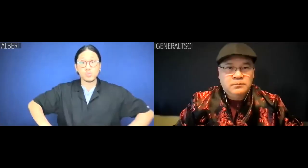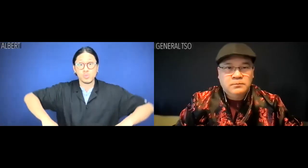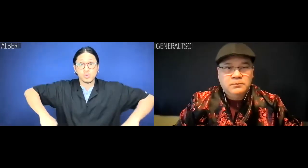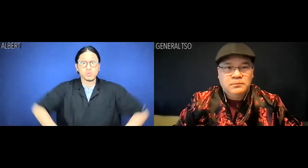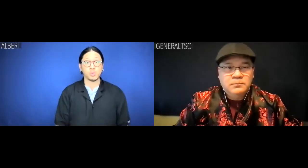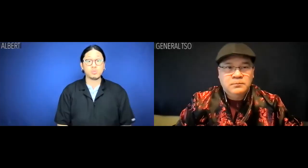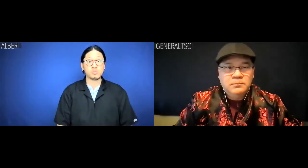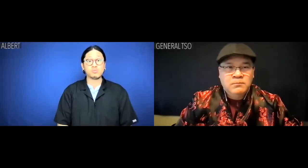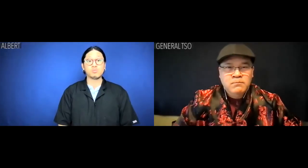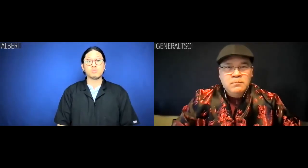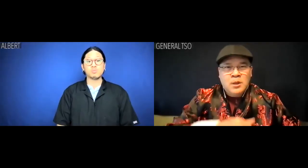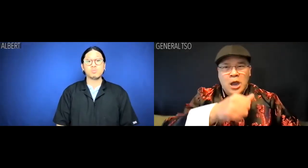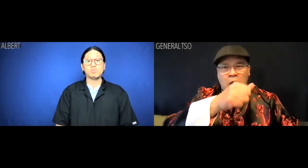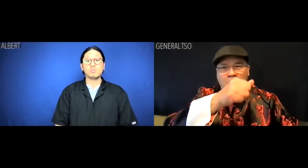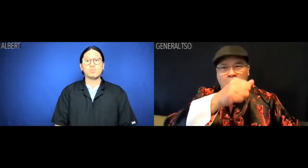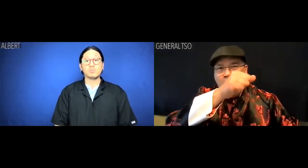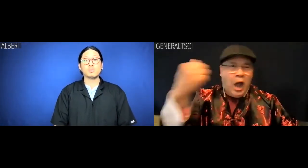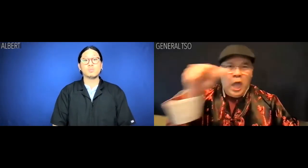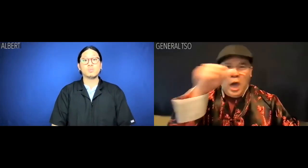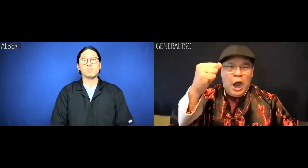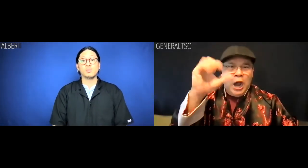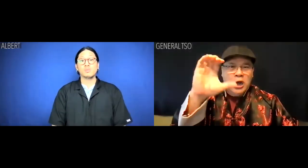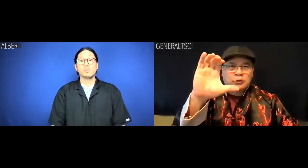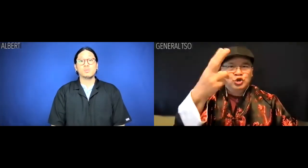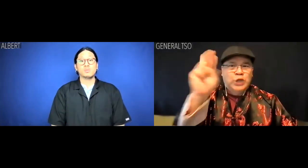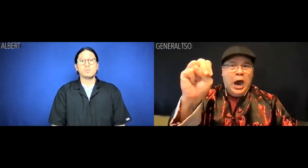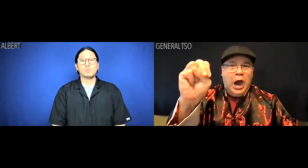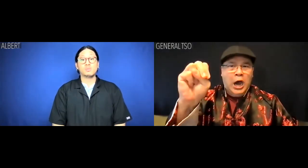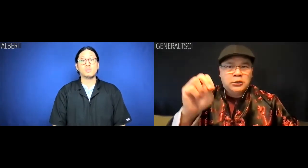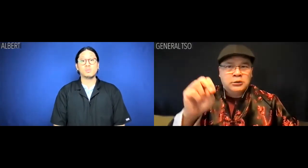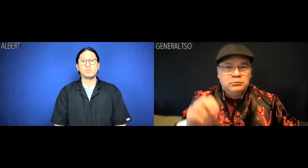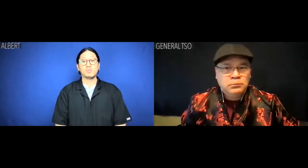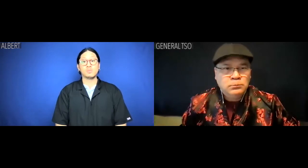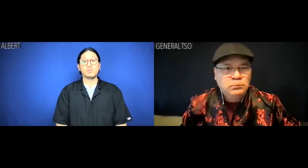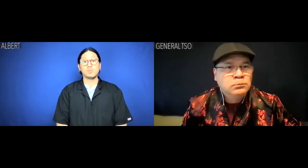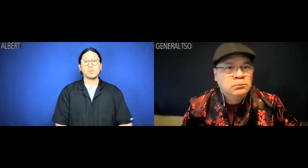General Tso: Albert Chen?